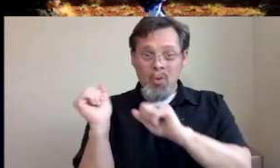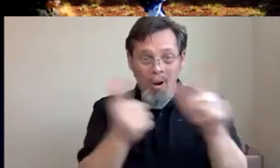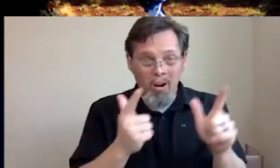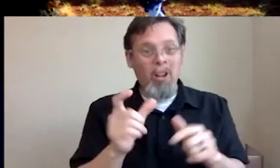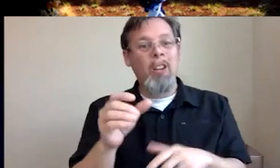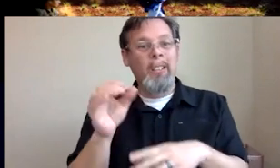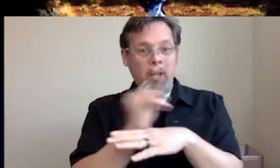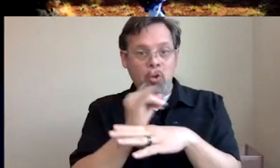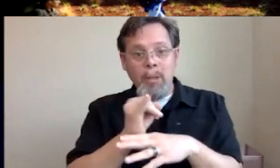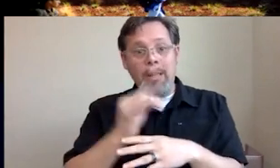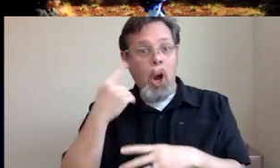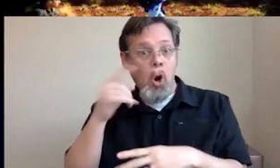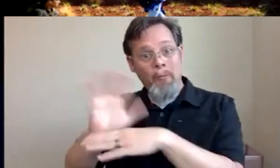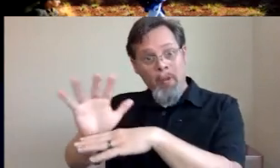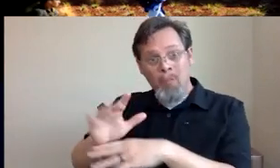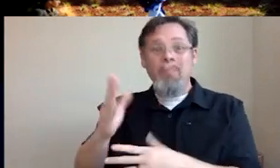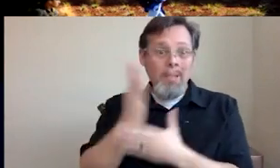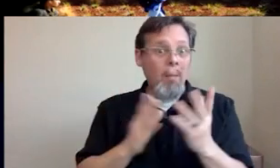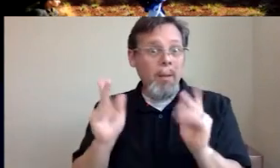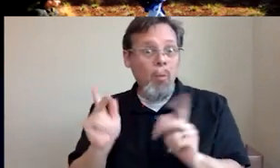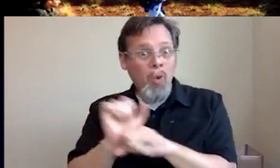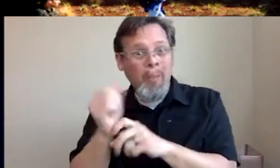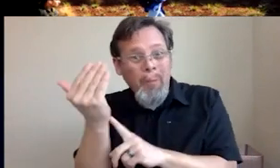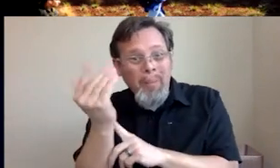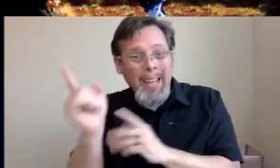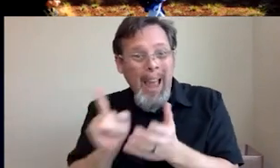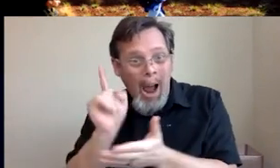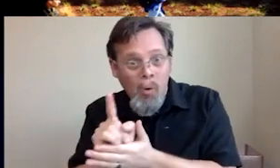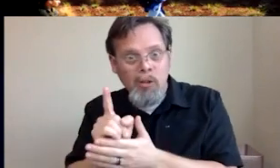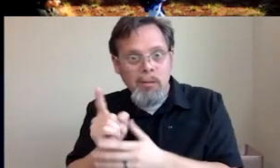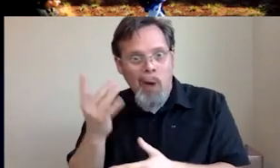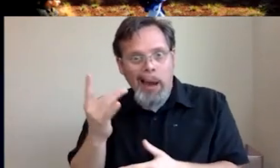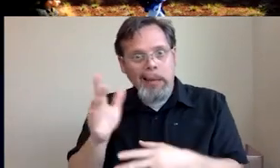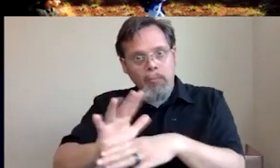work 15 hours every single day, including weekends, because the film has to be done. Animation is the